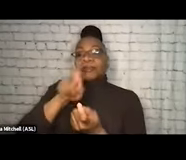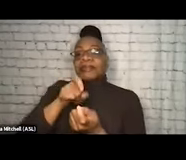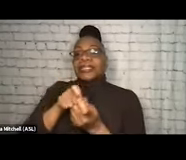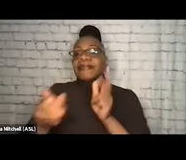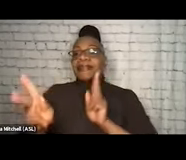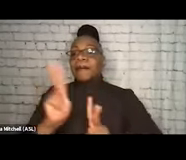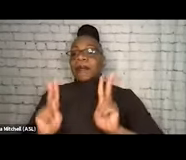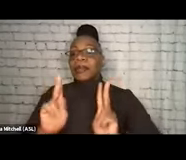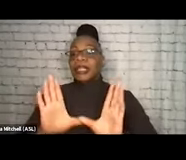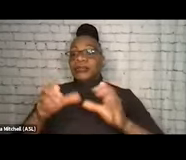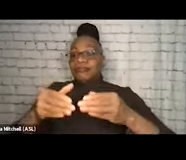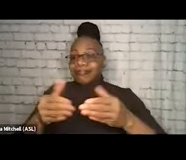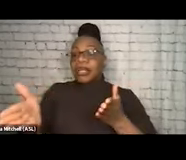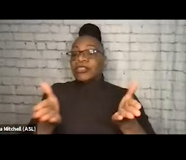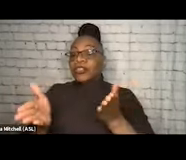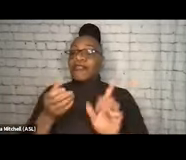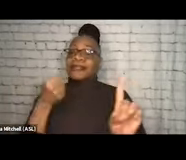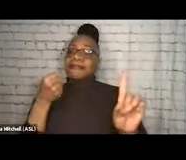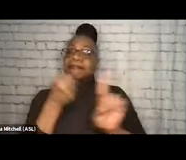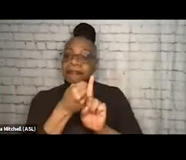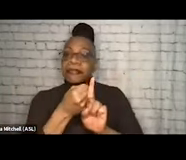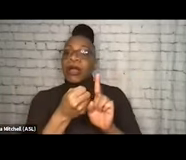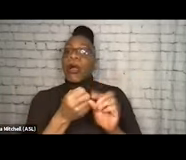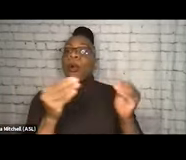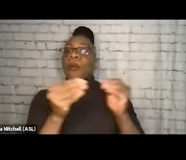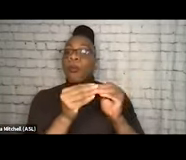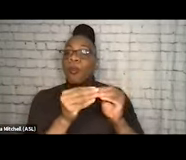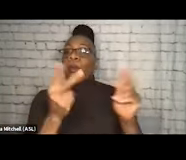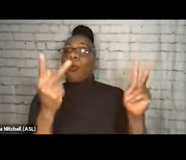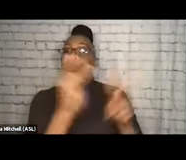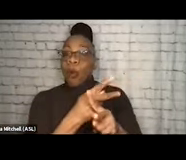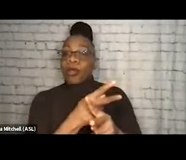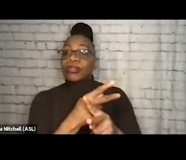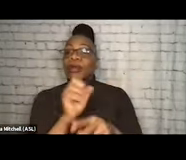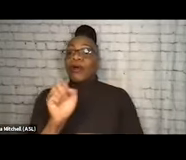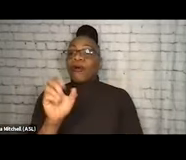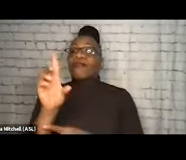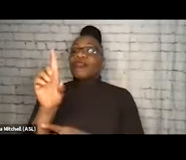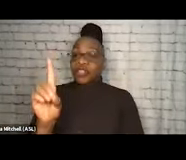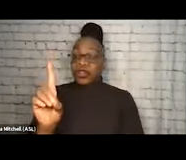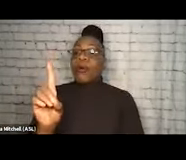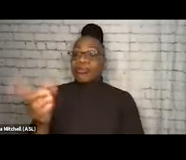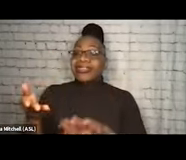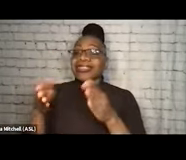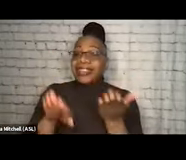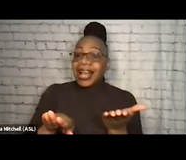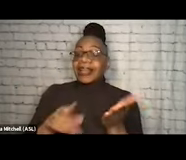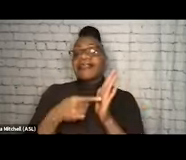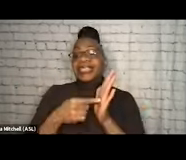are impacted more by overdose fatality. So for example, opioid overdose death rates